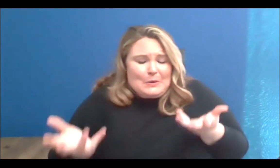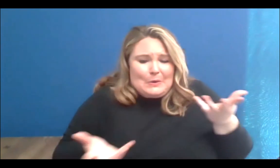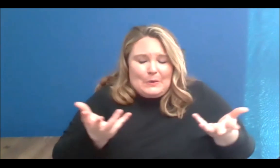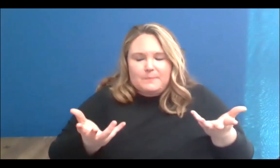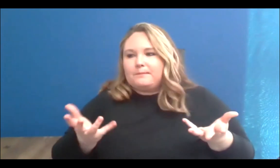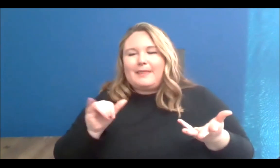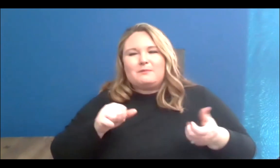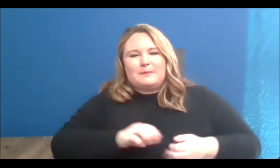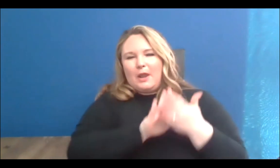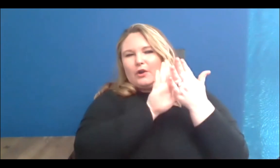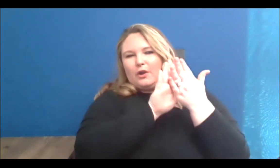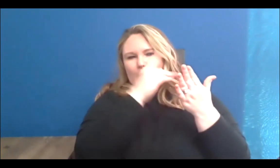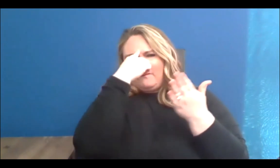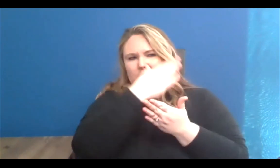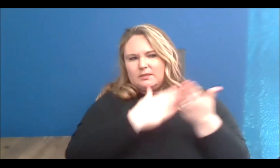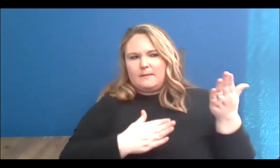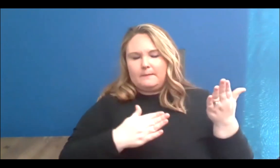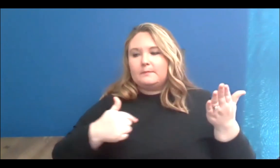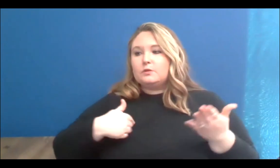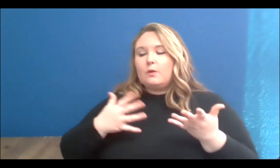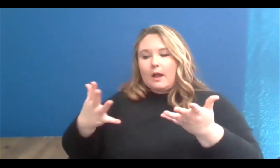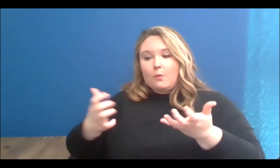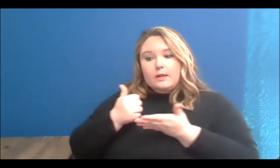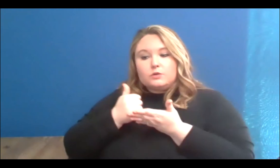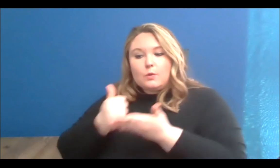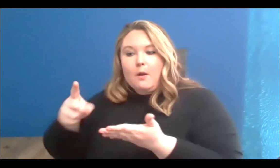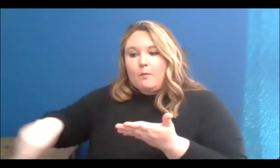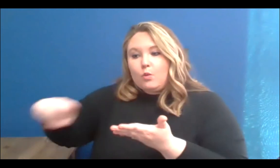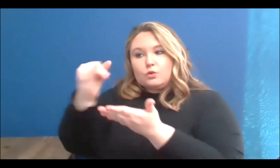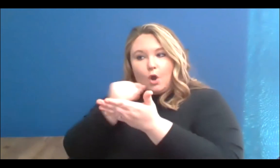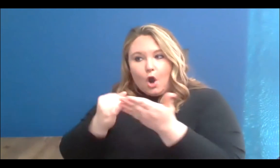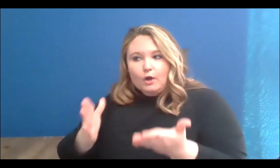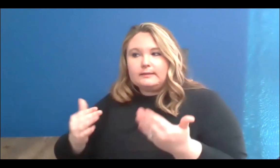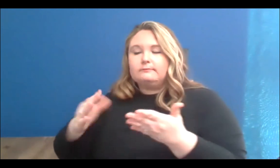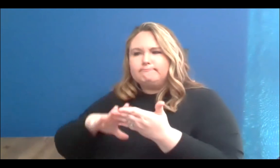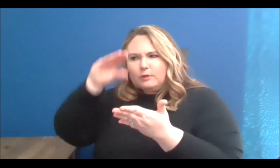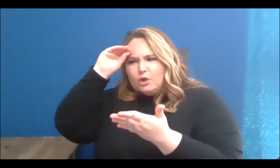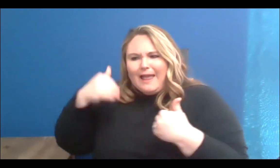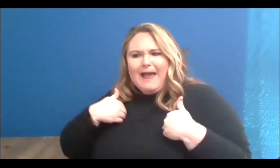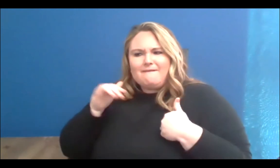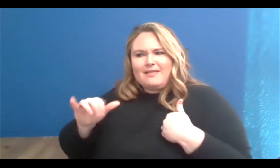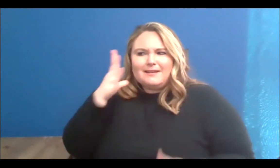that we take on to be those artists that needed that stepping stone to gain that experience and hopefully go on from there.